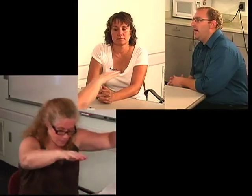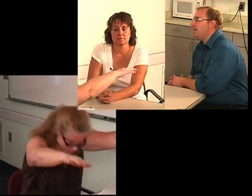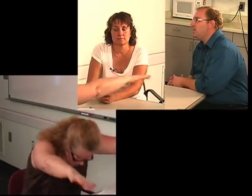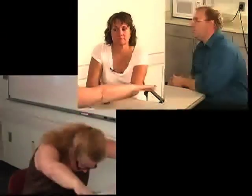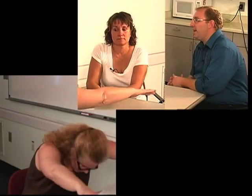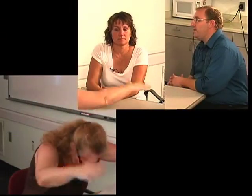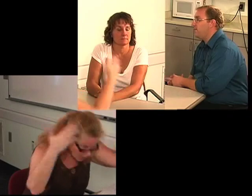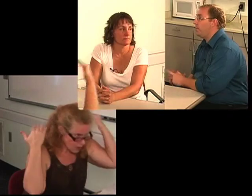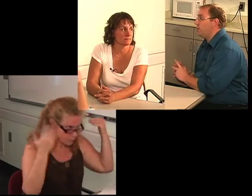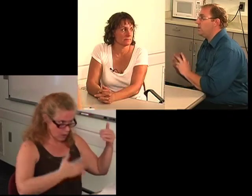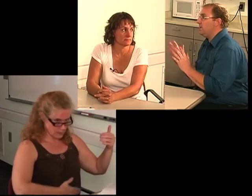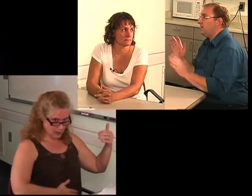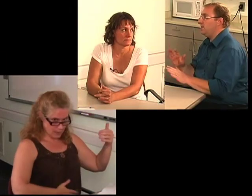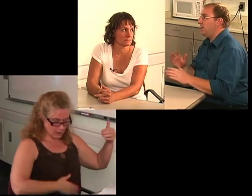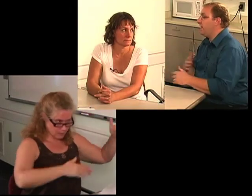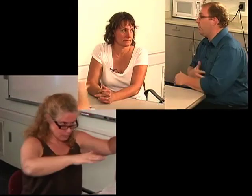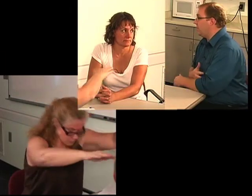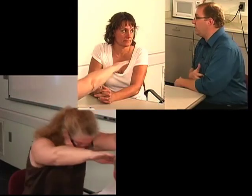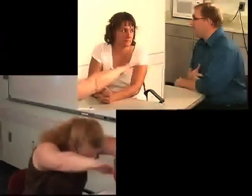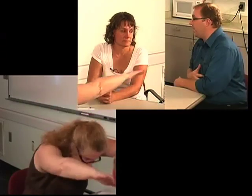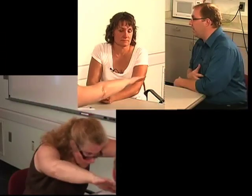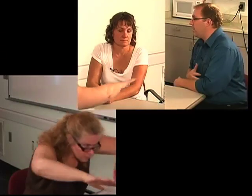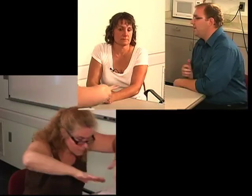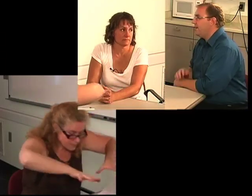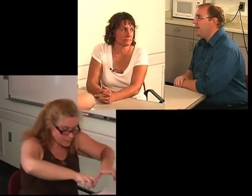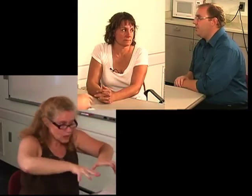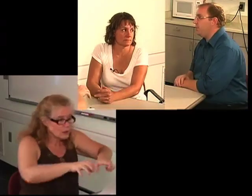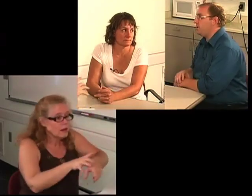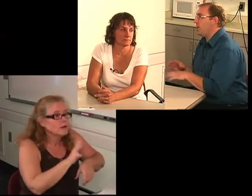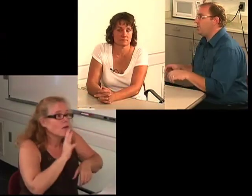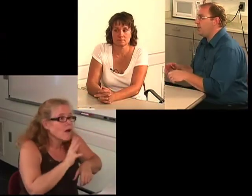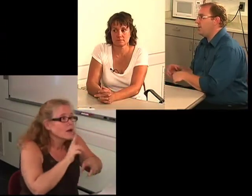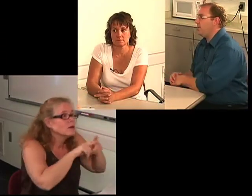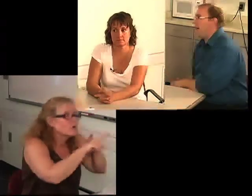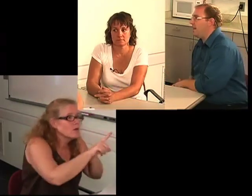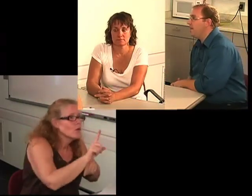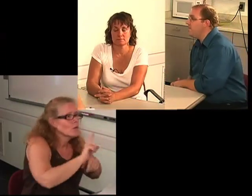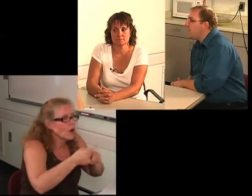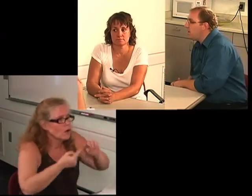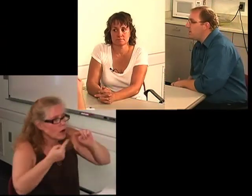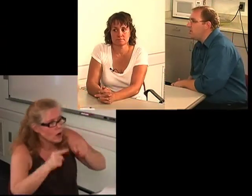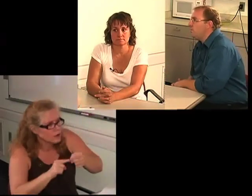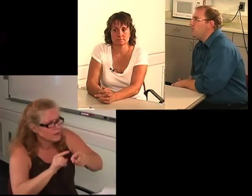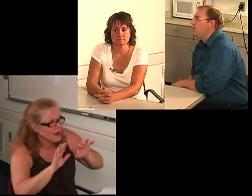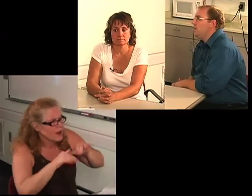I guess it depends on if the person is laying on their stomach, they may talk to you.